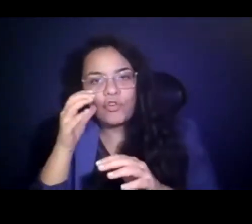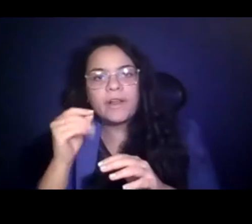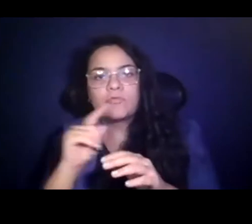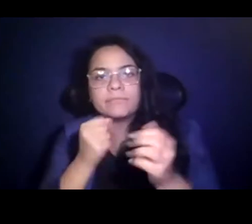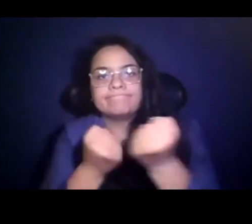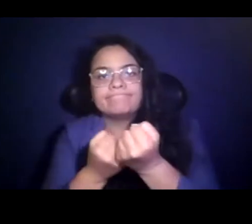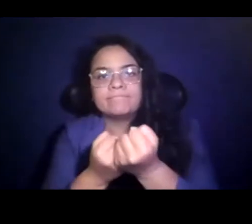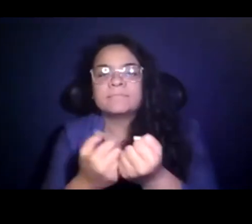on their commitment.